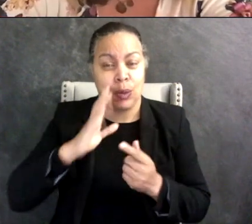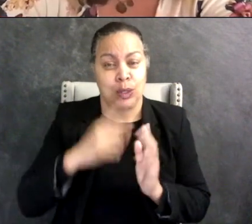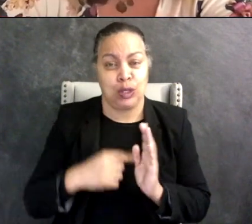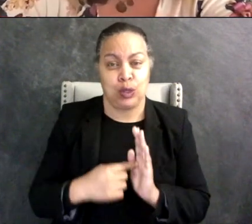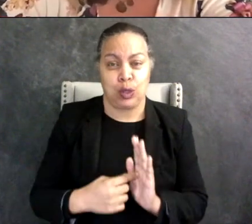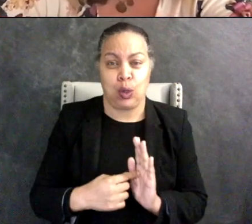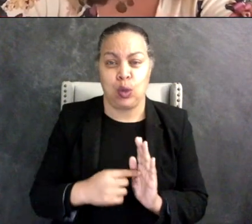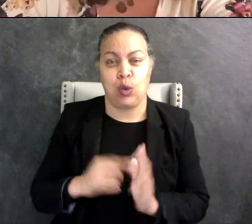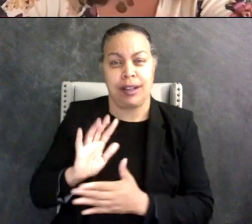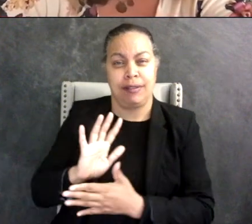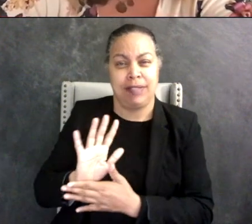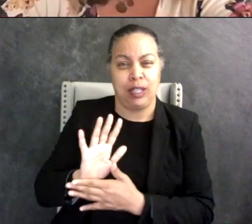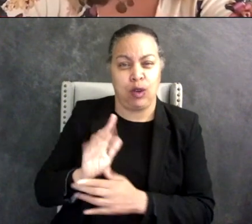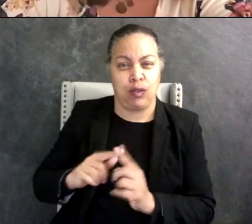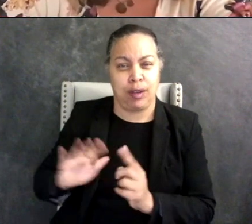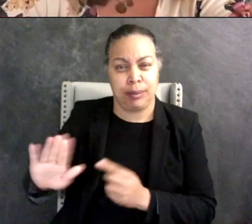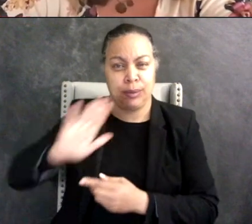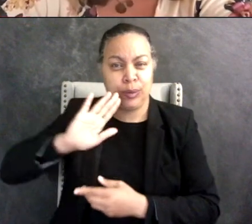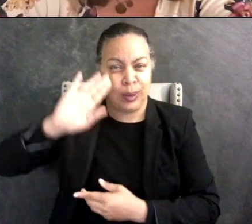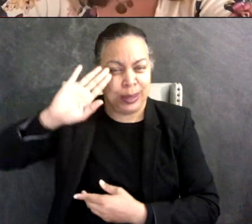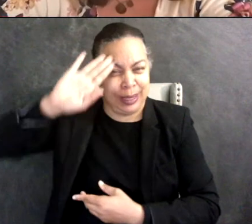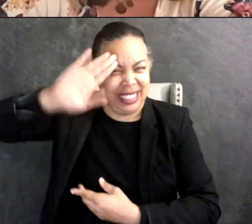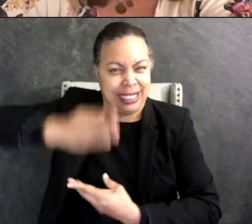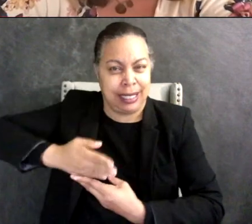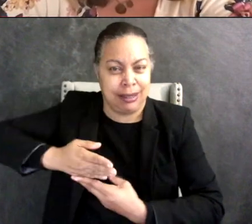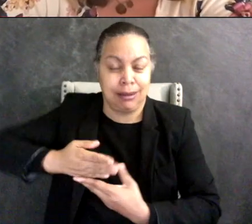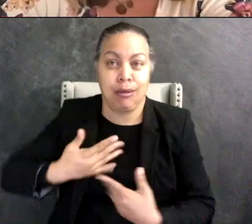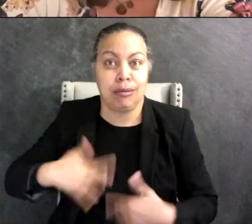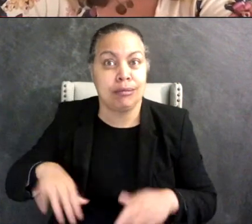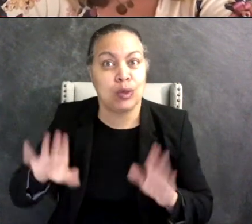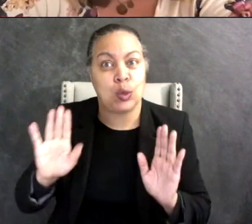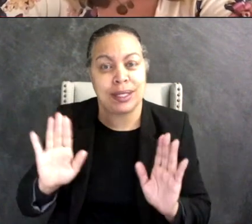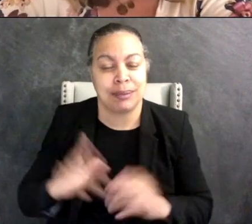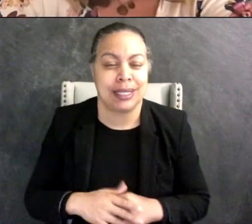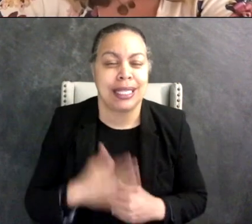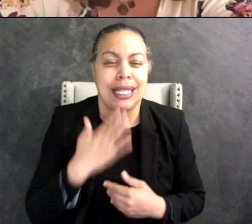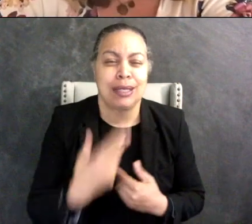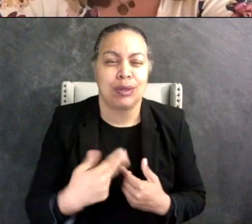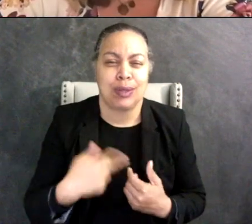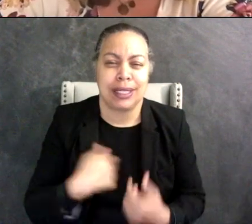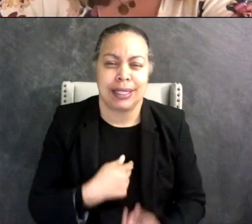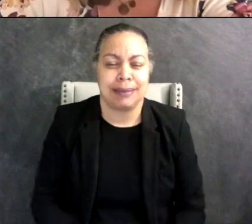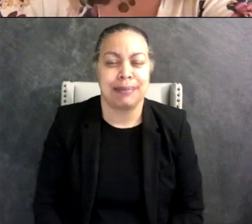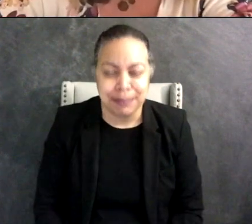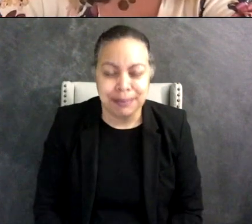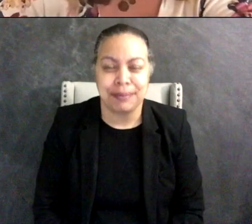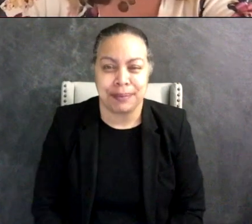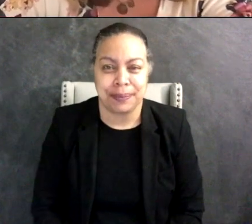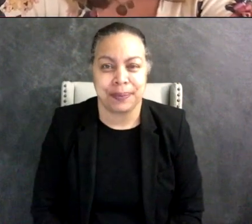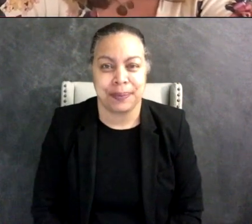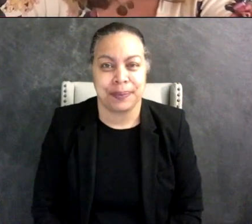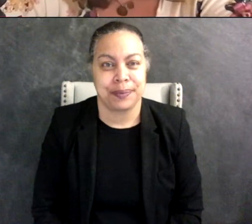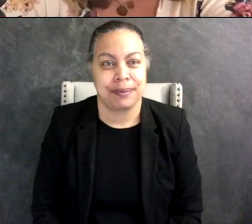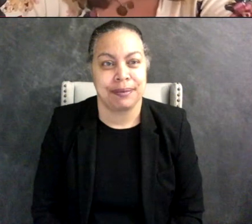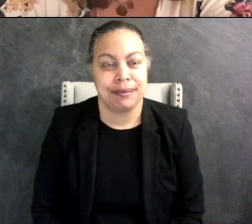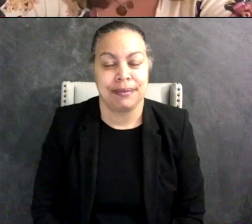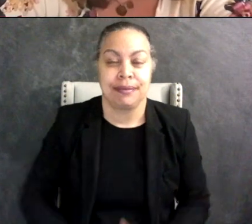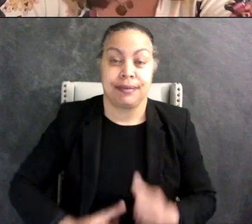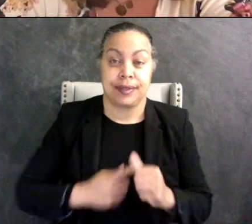his video which is just awesome so thanks for being here. So the first topic Lei that